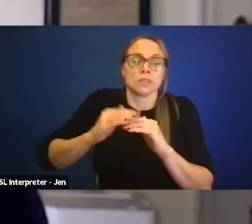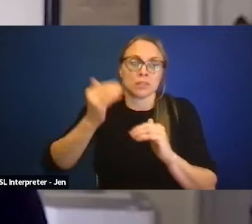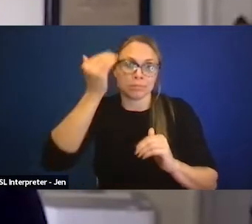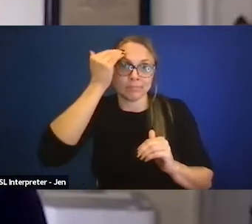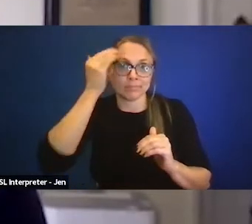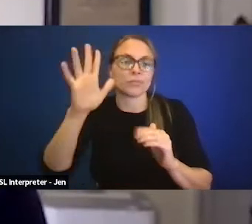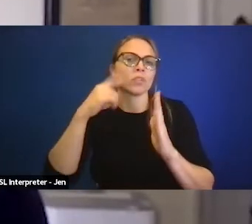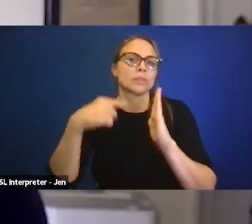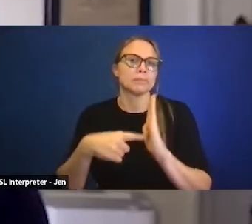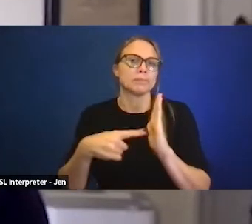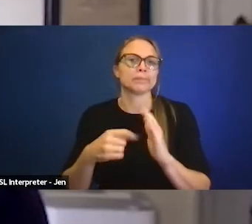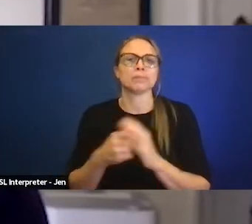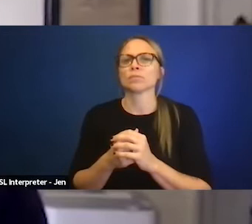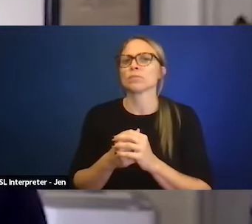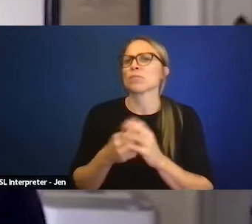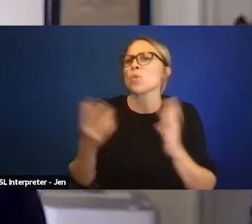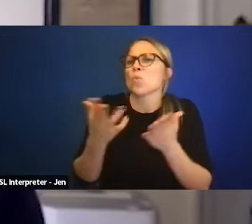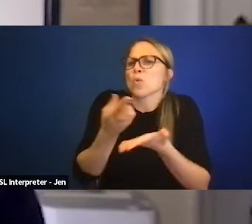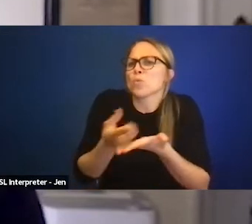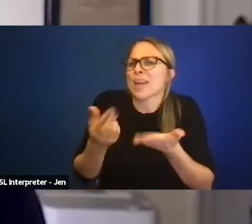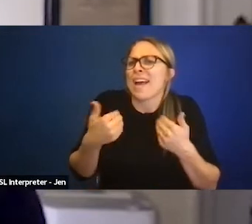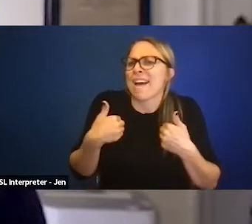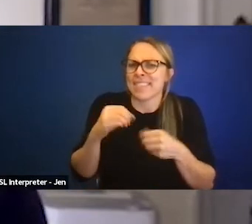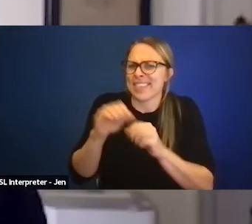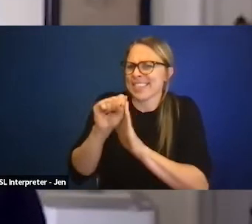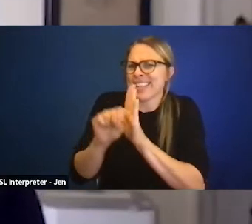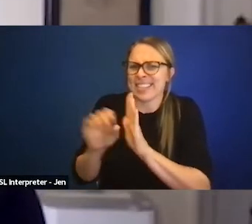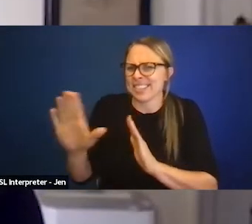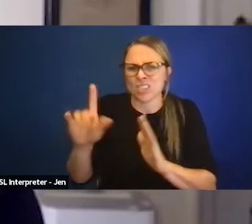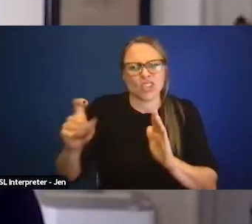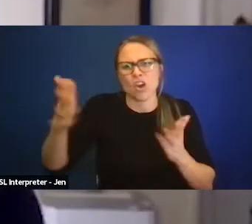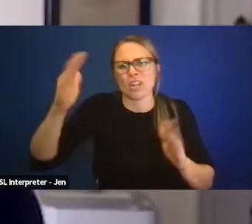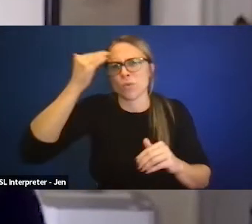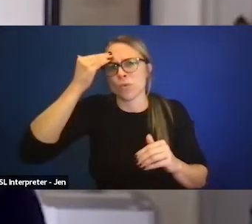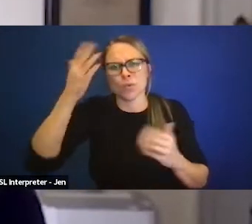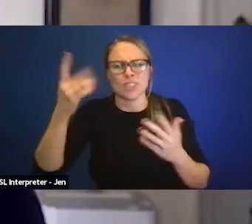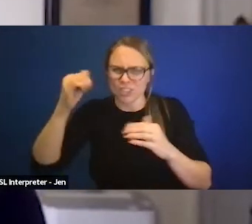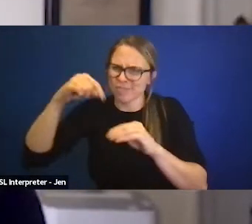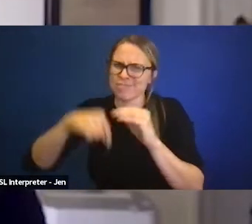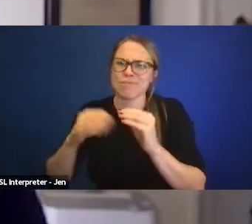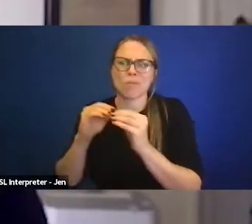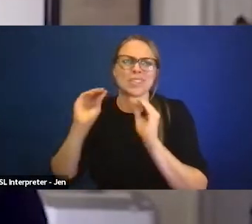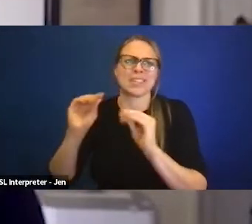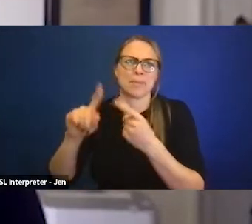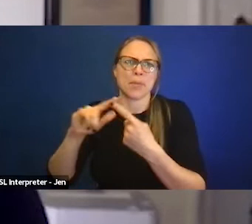on what resources exist in the states that you're working in, the communities that you're working in,